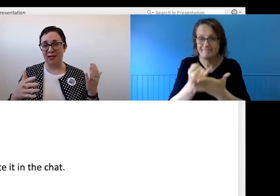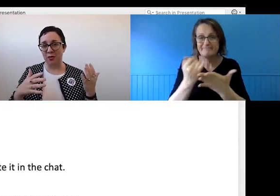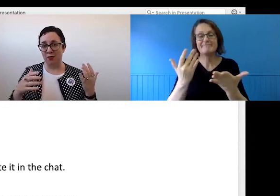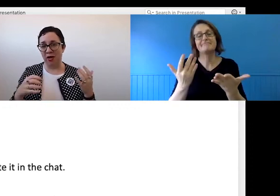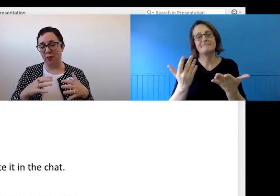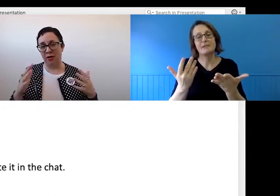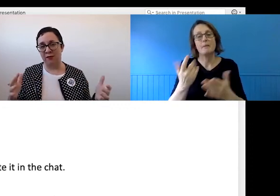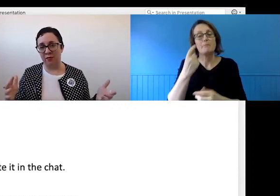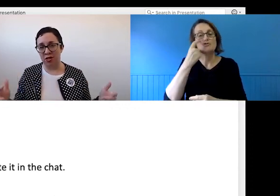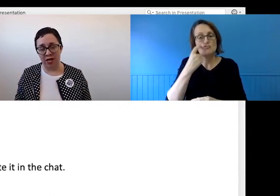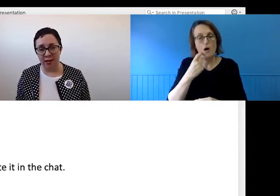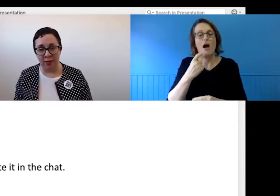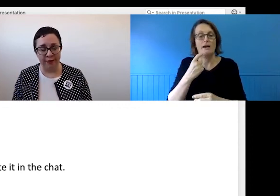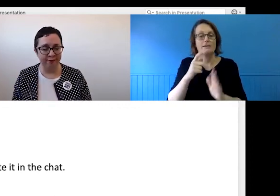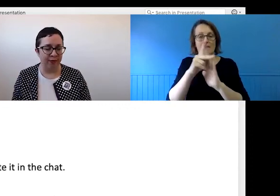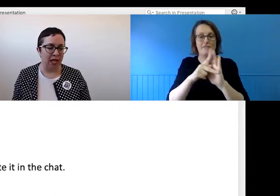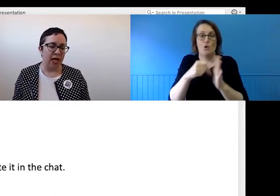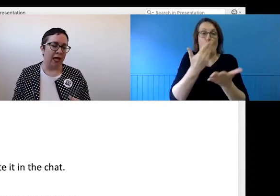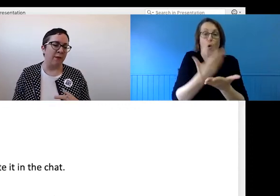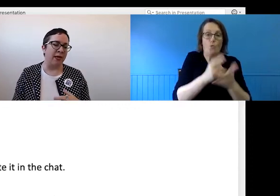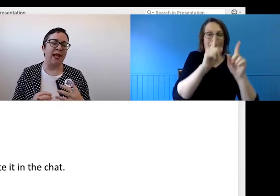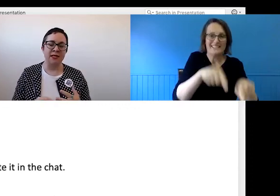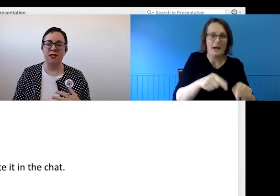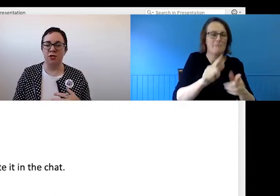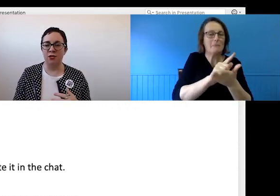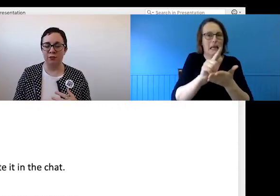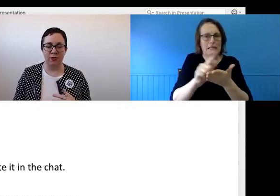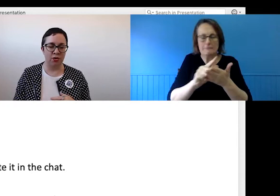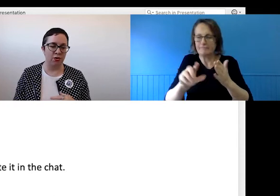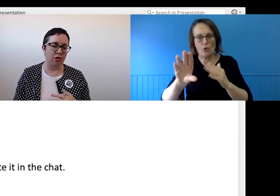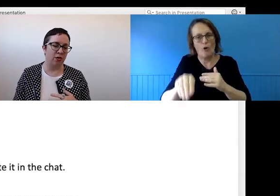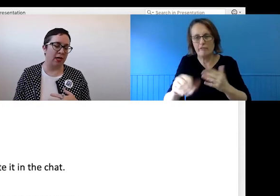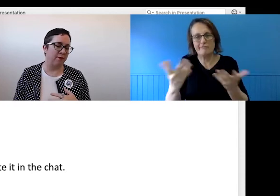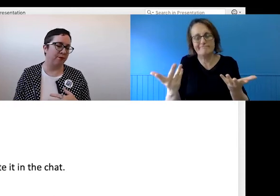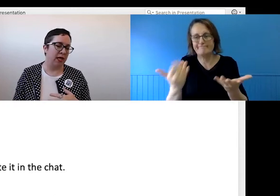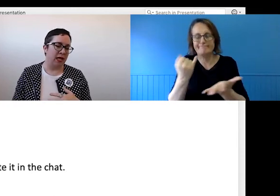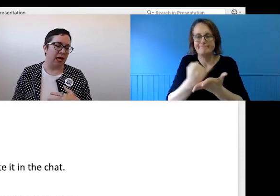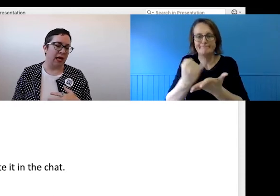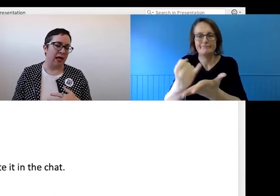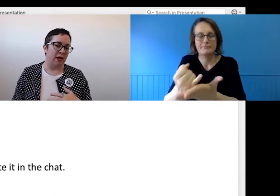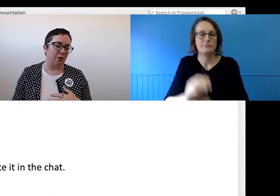meeting with your video on even if you don't end that way. And access issues are real too.